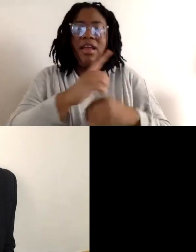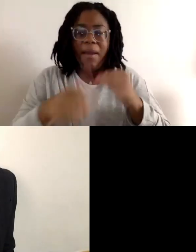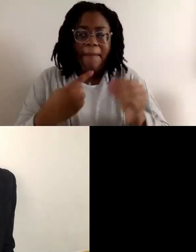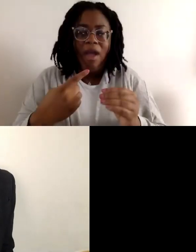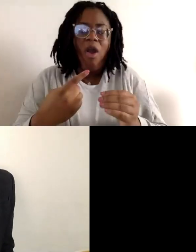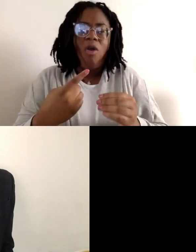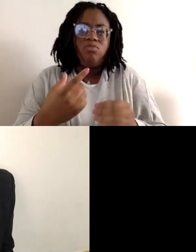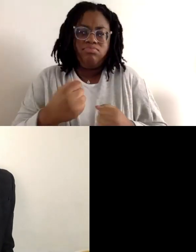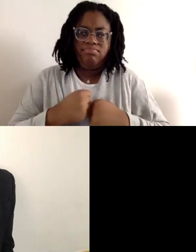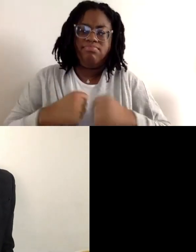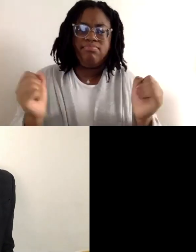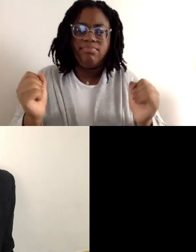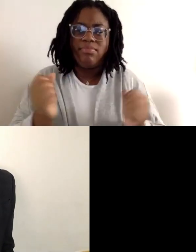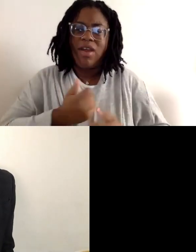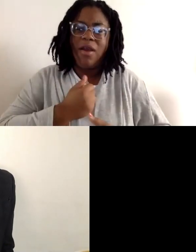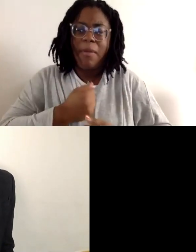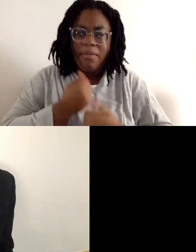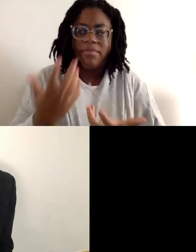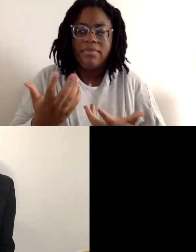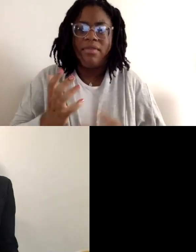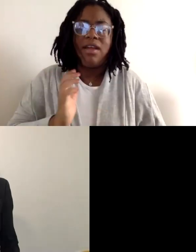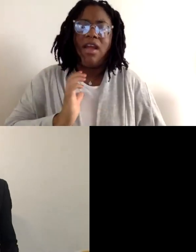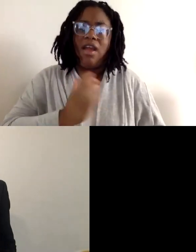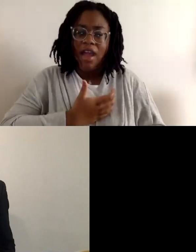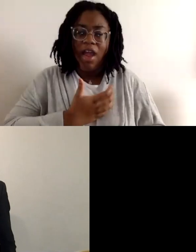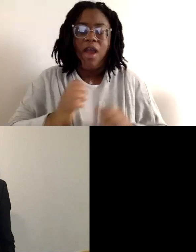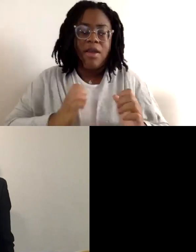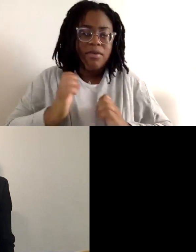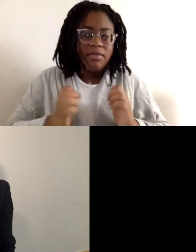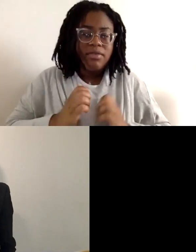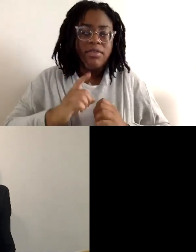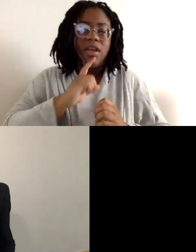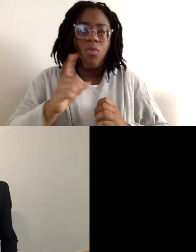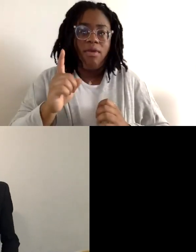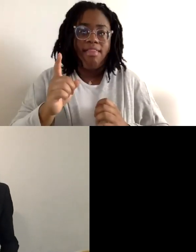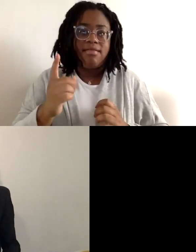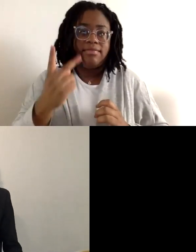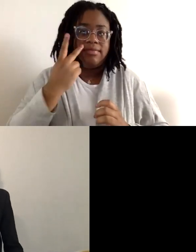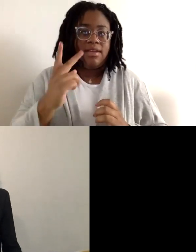Black Power is about capturing our spiritual tools, and utilizing them.